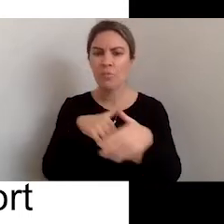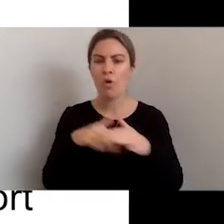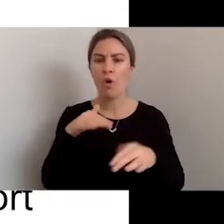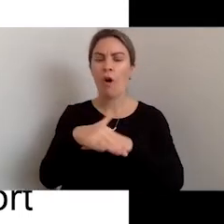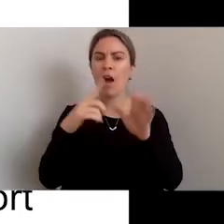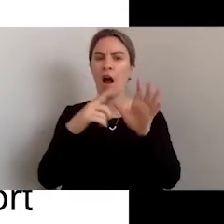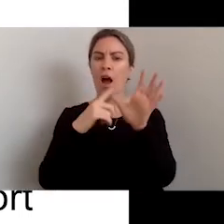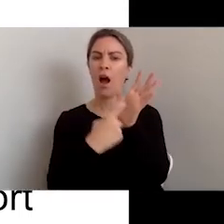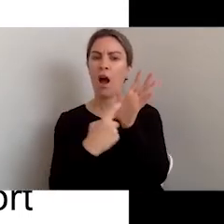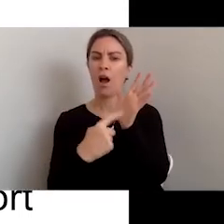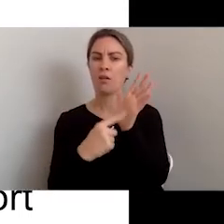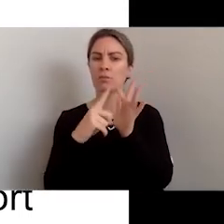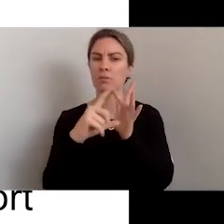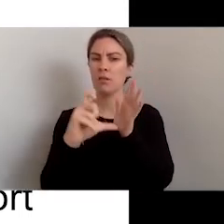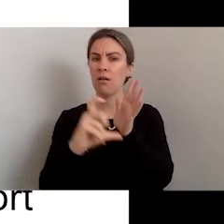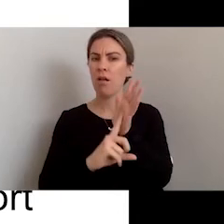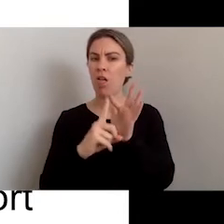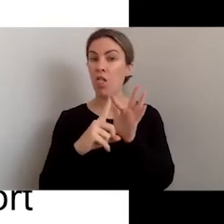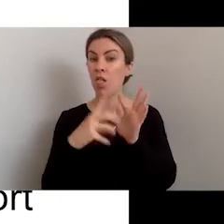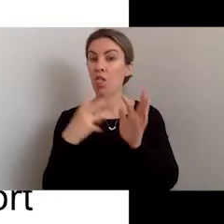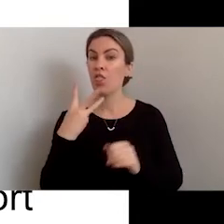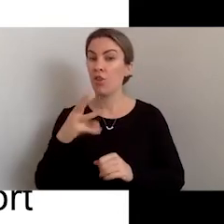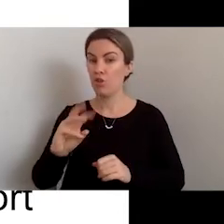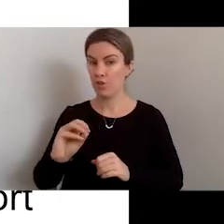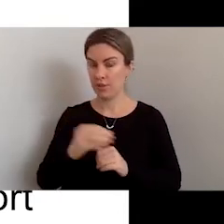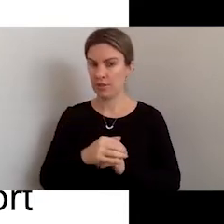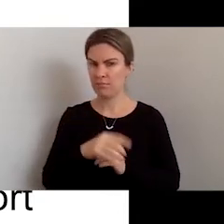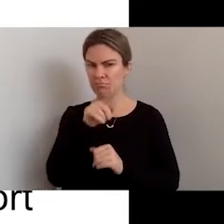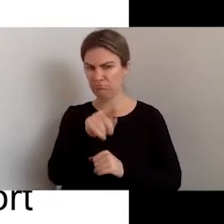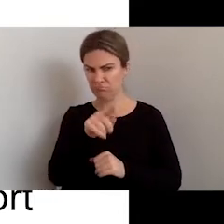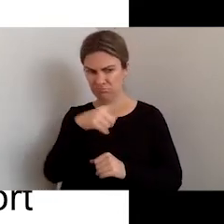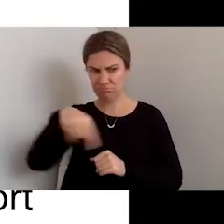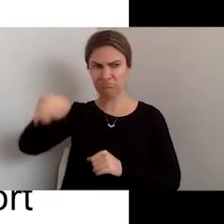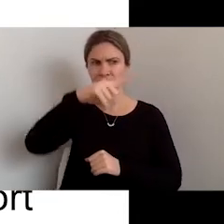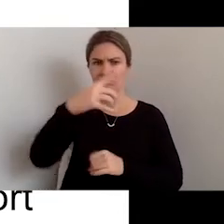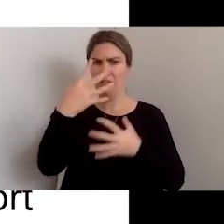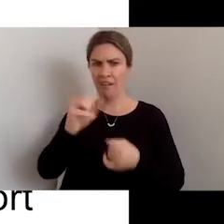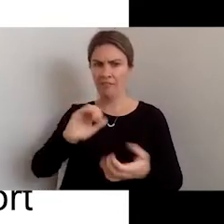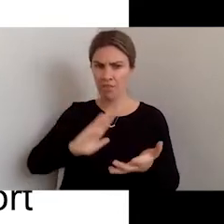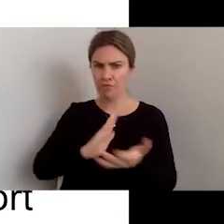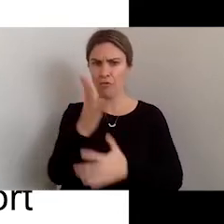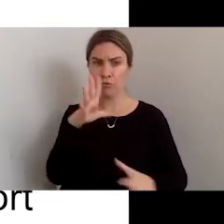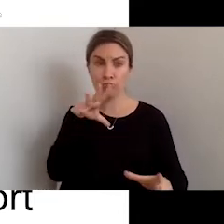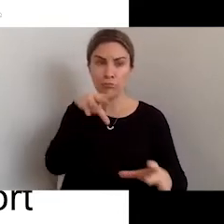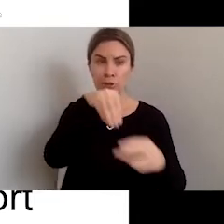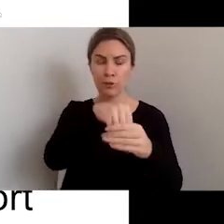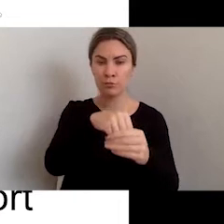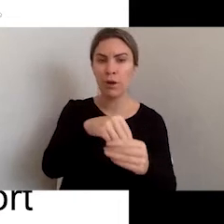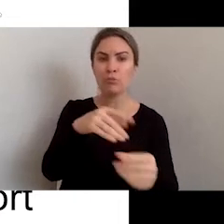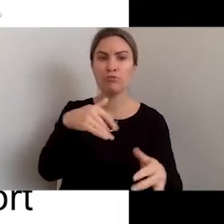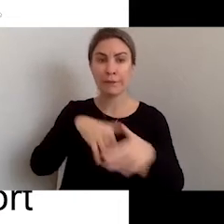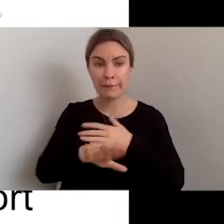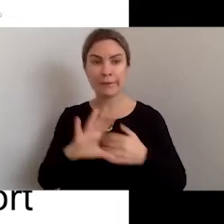rights to participate in cultural life, recreation, leisure and sport.